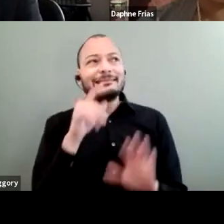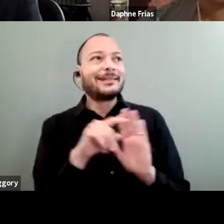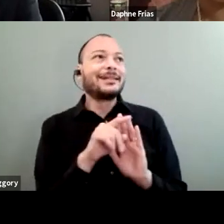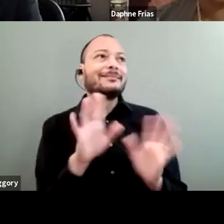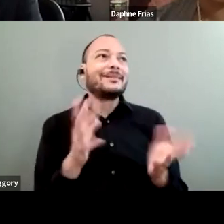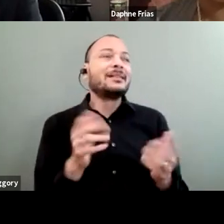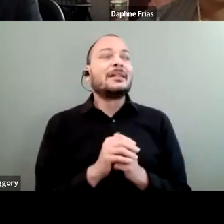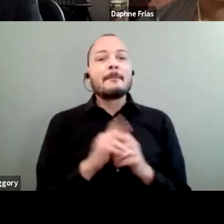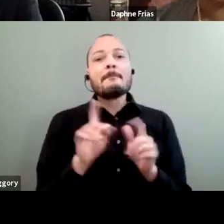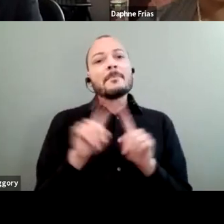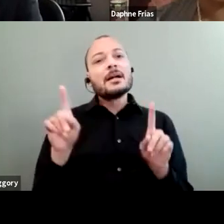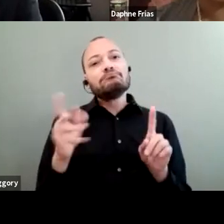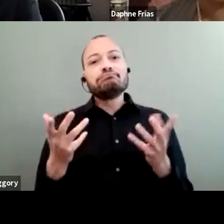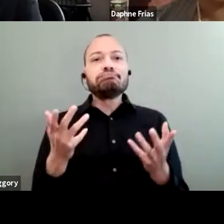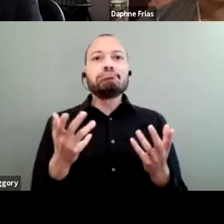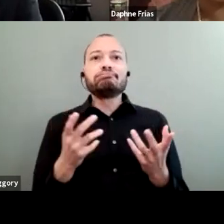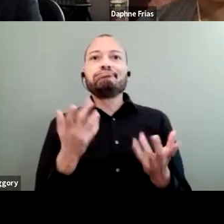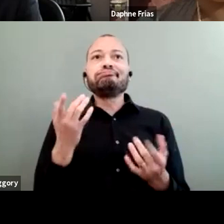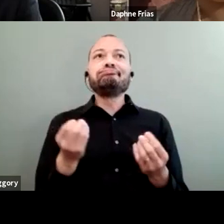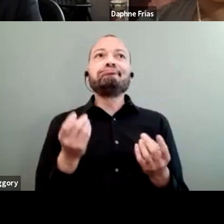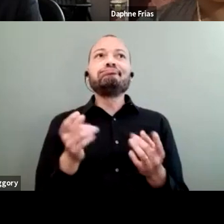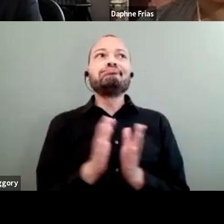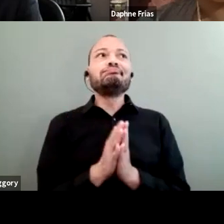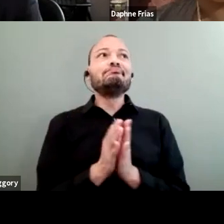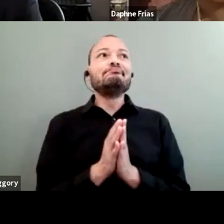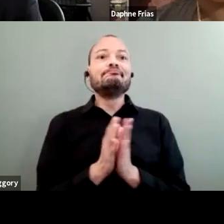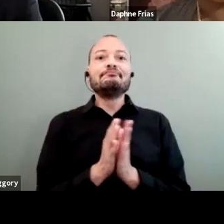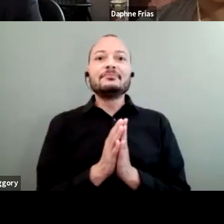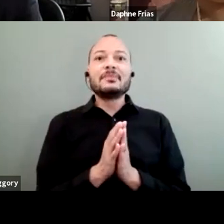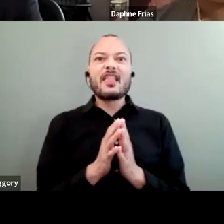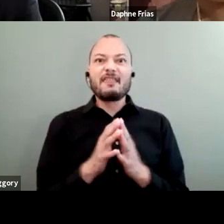But all the drama from the disability